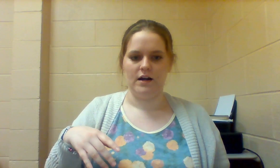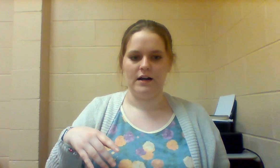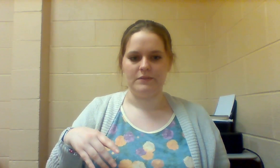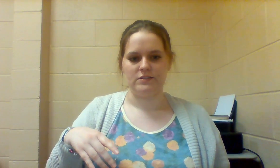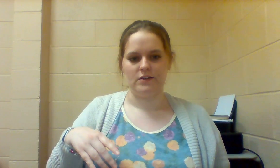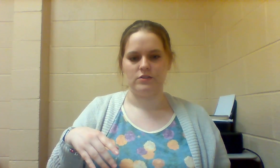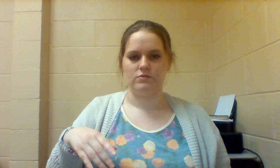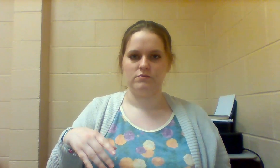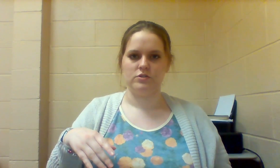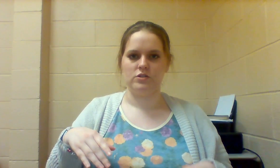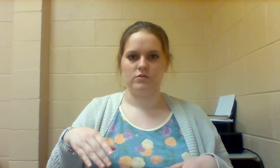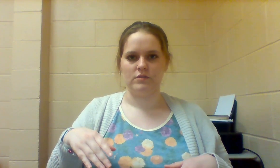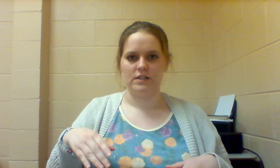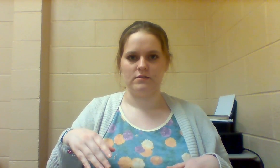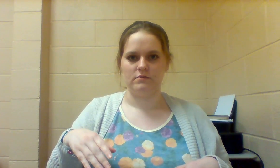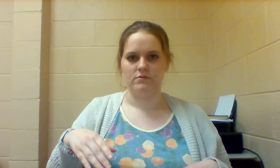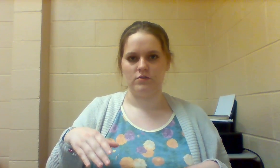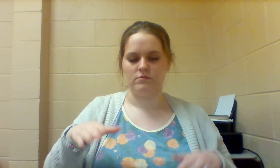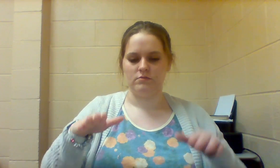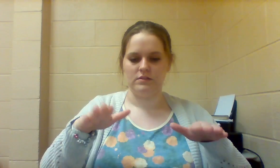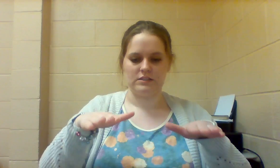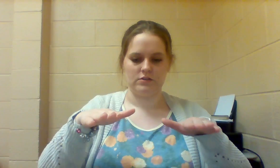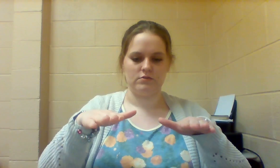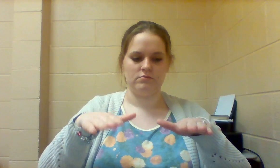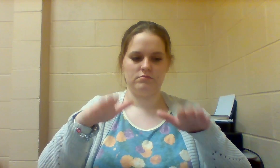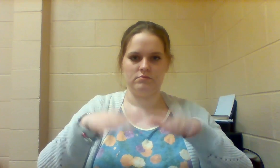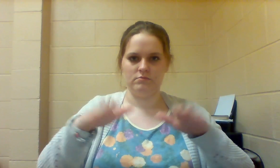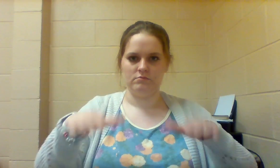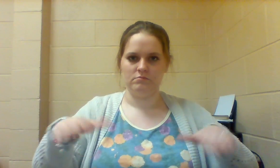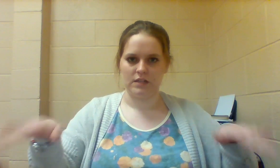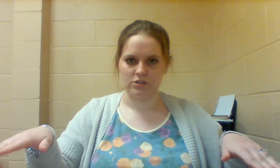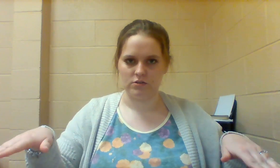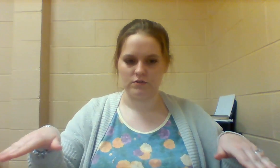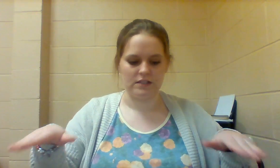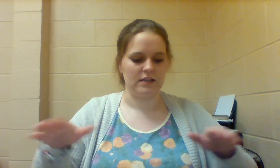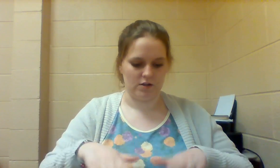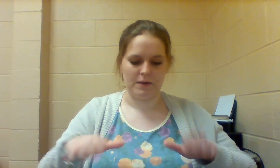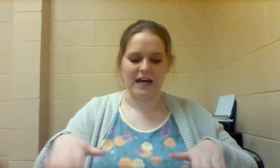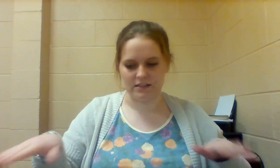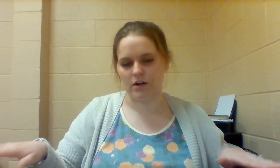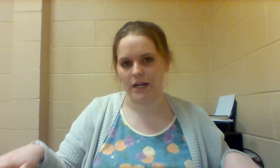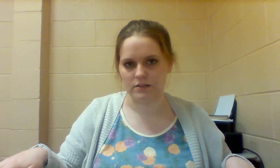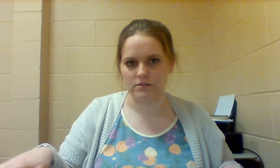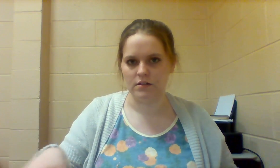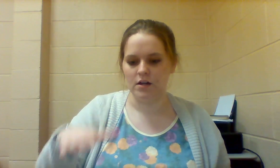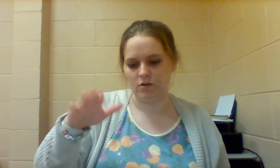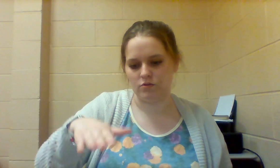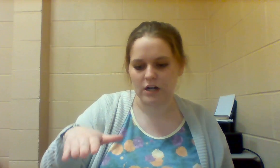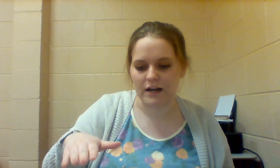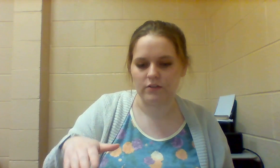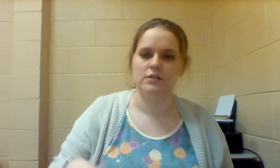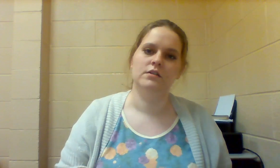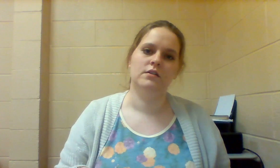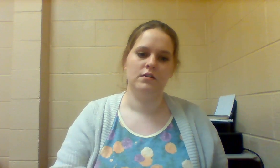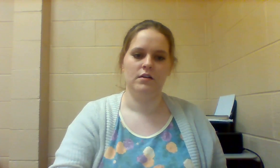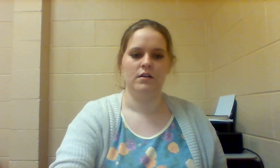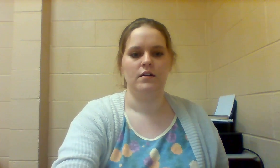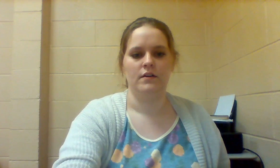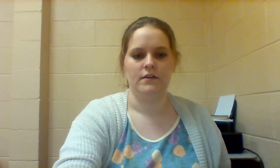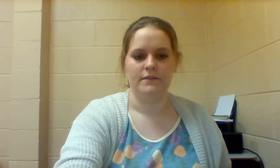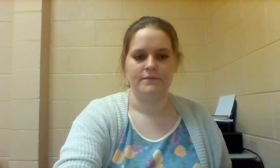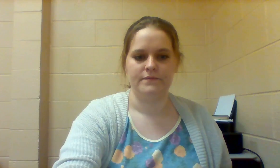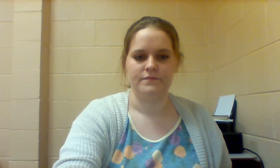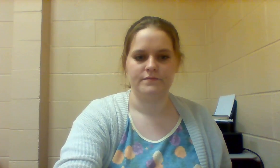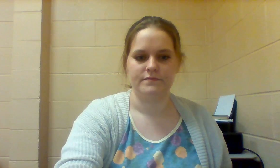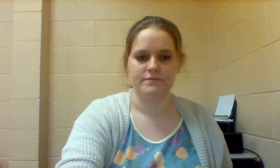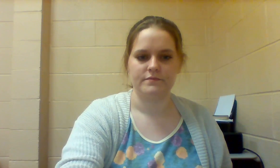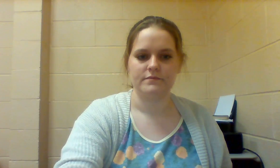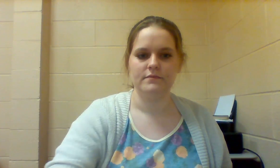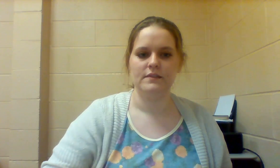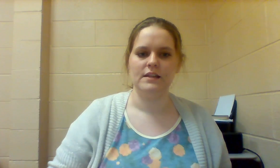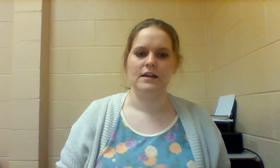Or there's also CHILDREN so CHILDREN like you're patting the heads or CHILD